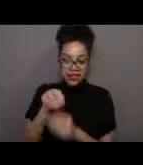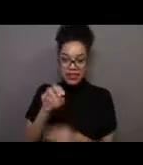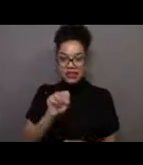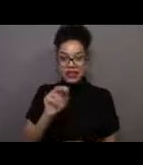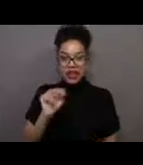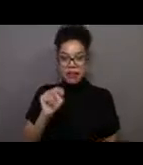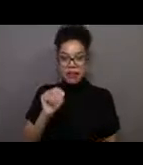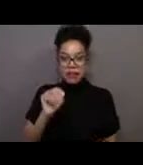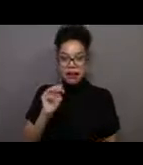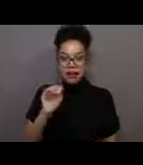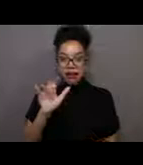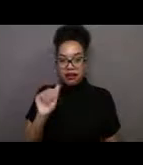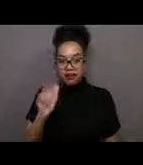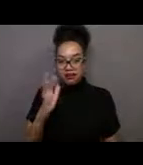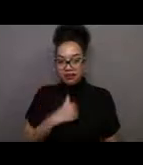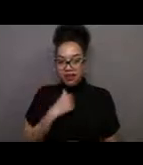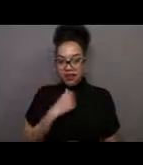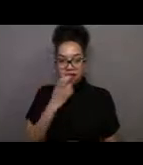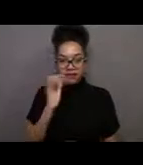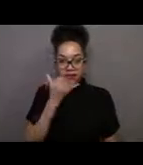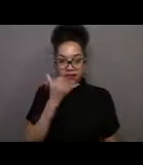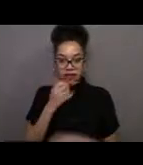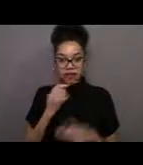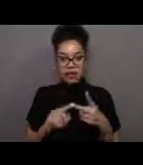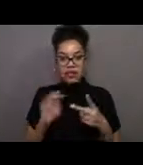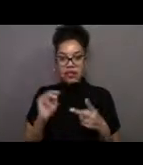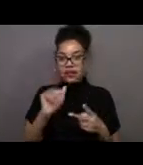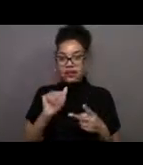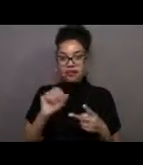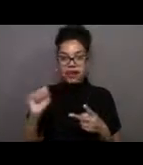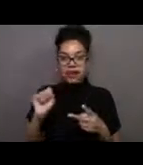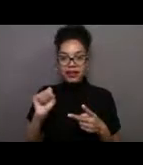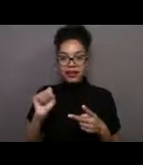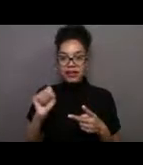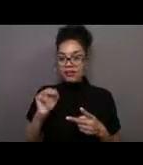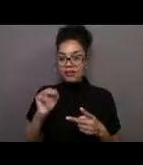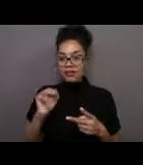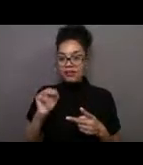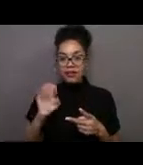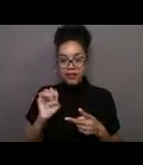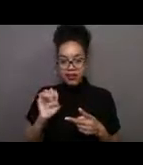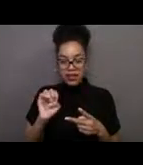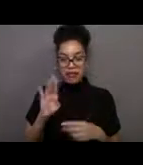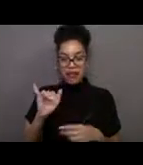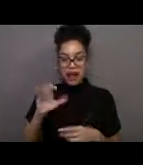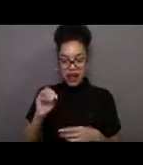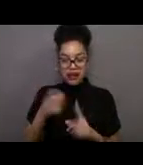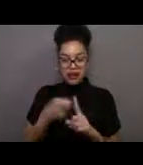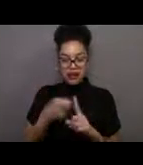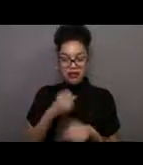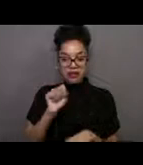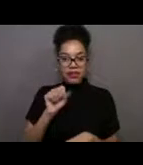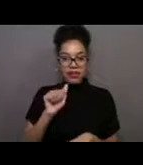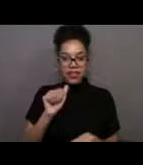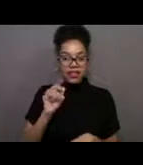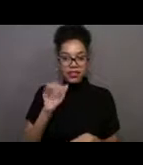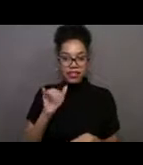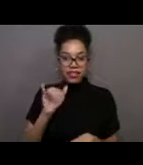I also want to give a shout out to the Mass Marine bio class from Sandy Hook, New Jersey. and Landmark Middle School is really representing today.